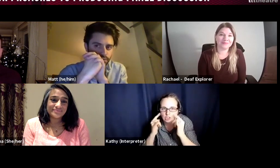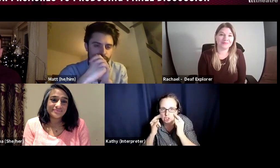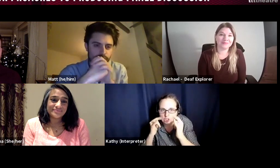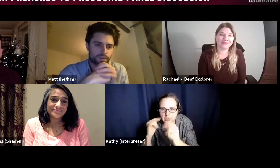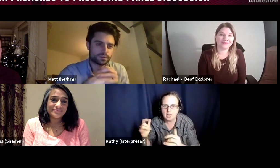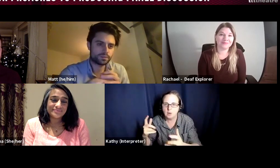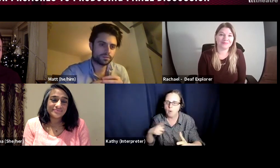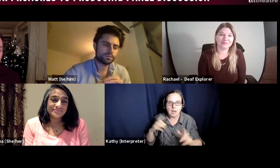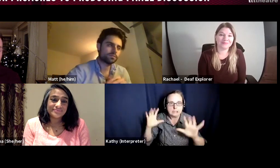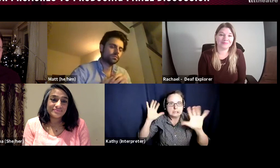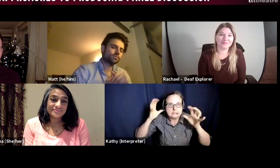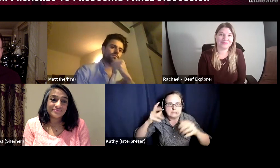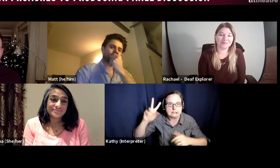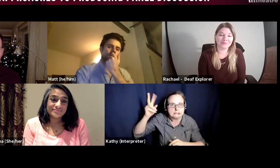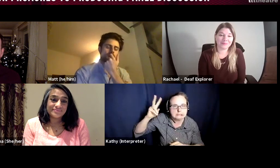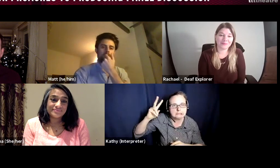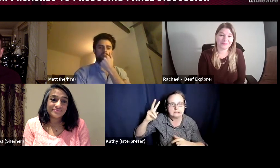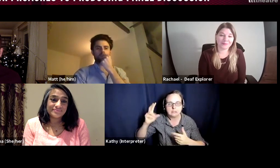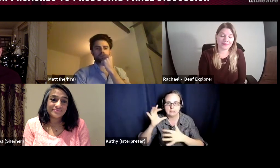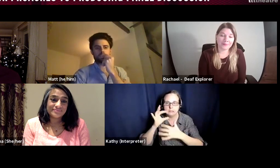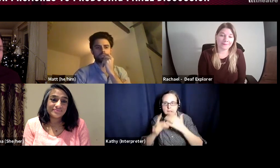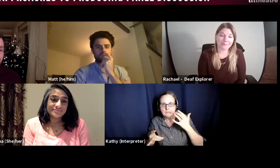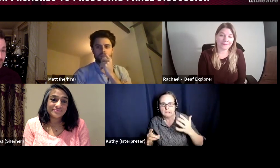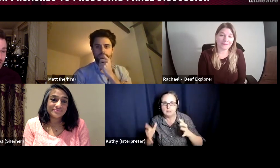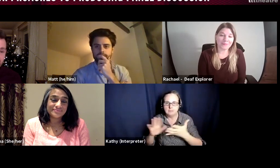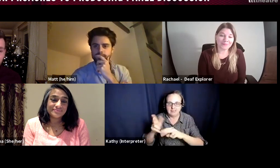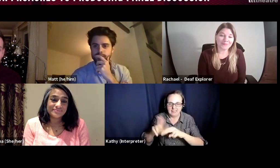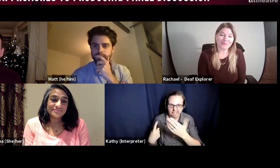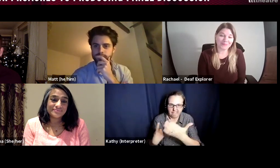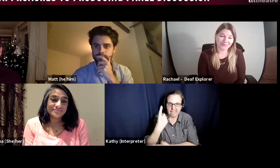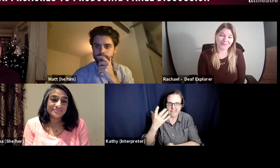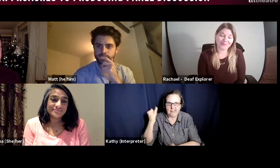I was worried about like Matt said having to talk to an executive producer or talk to an artistic